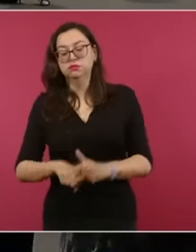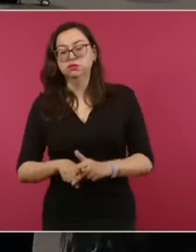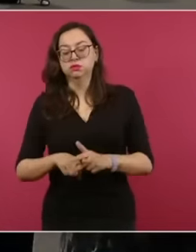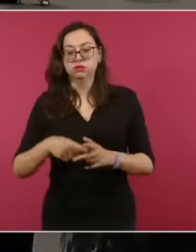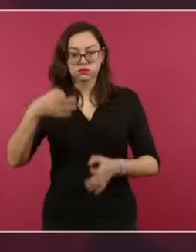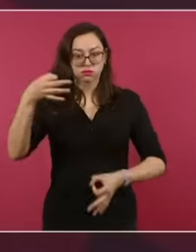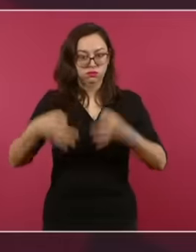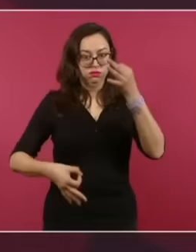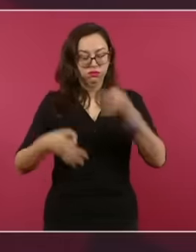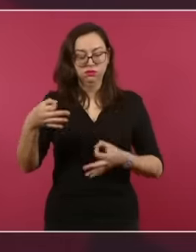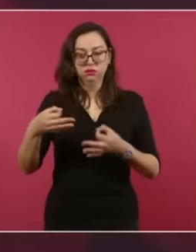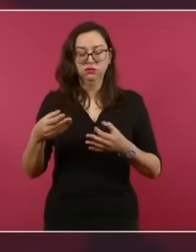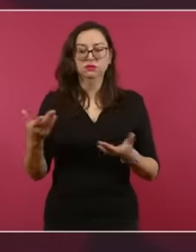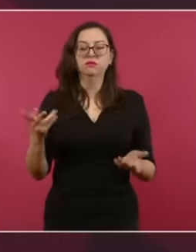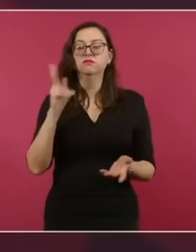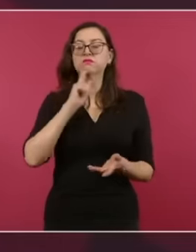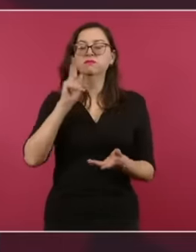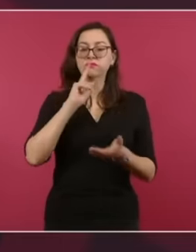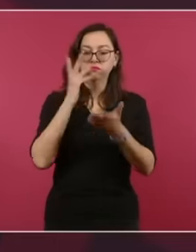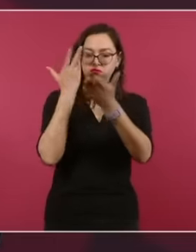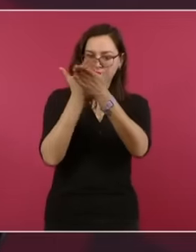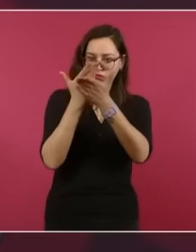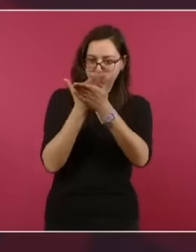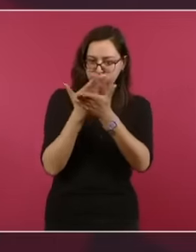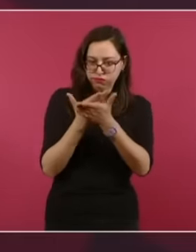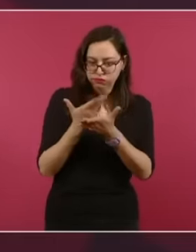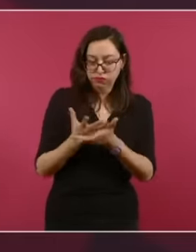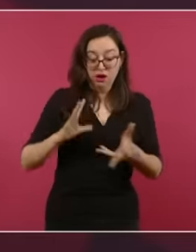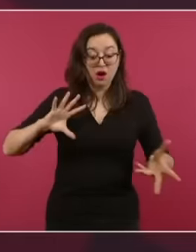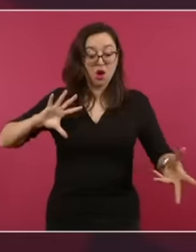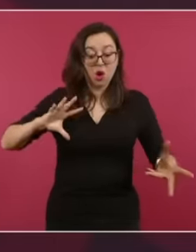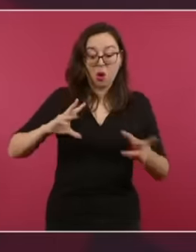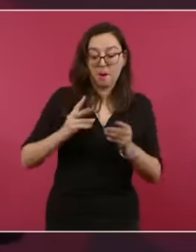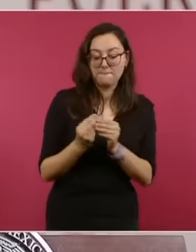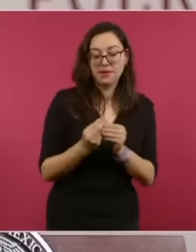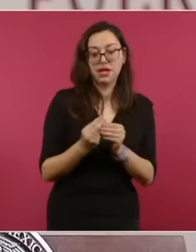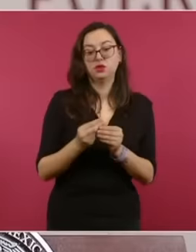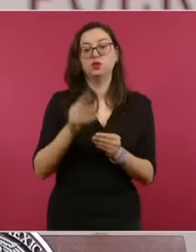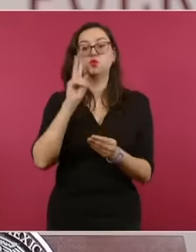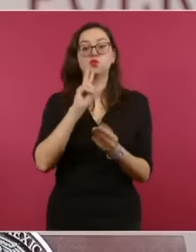Mexico will have the opportunity after presenting a Memorial with much more extensive information in